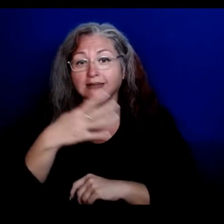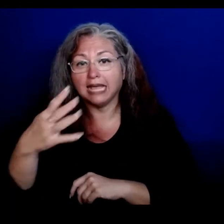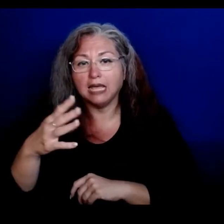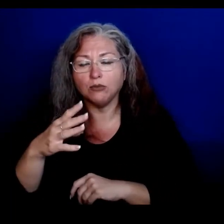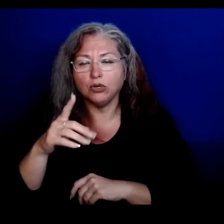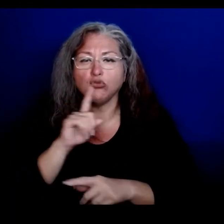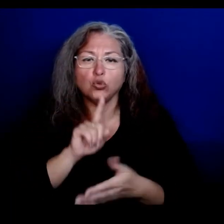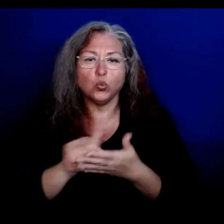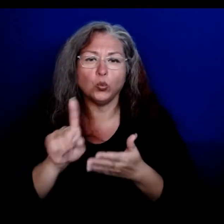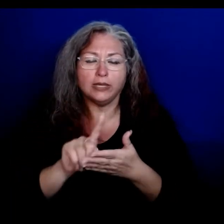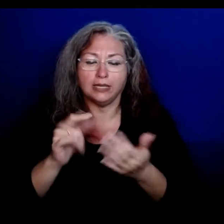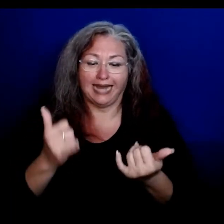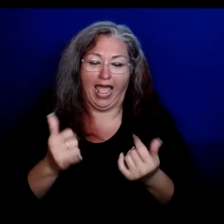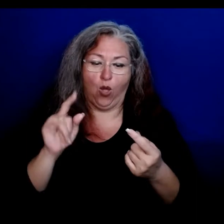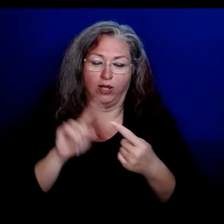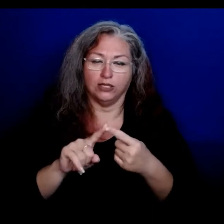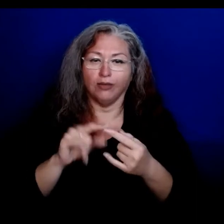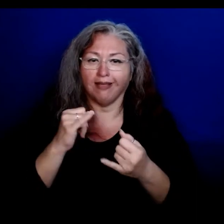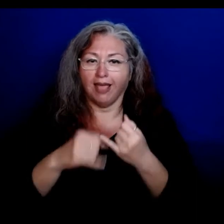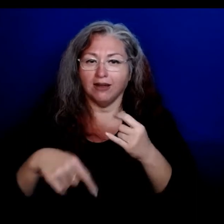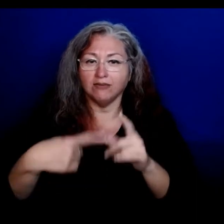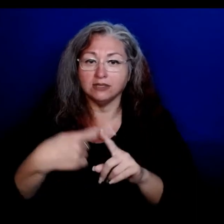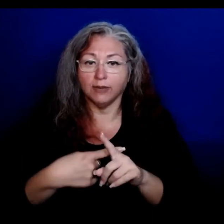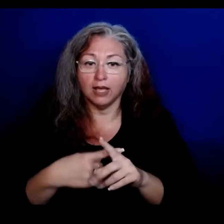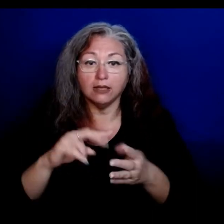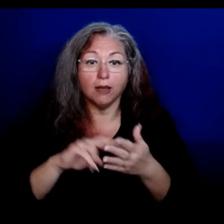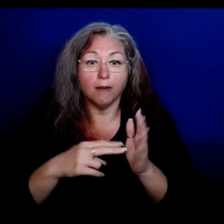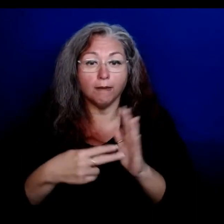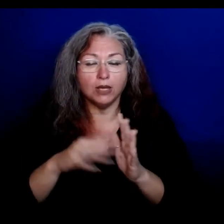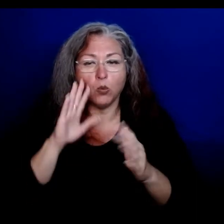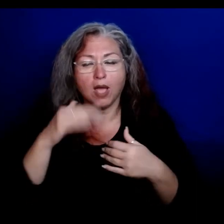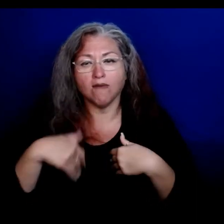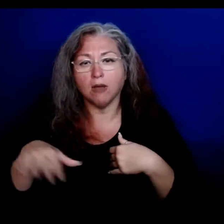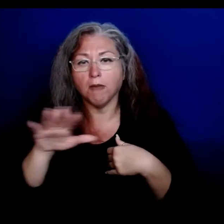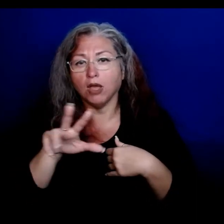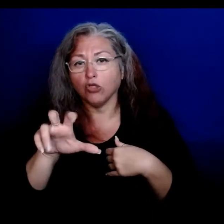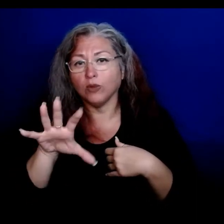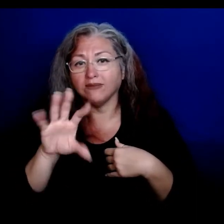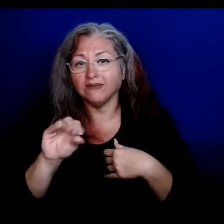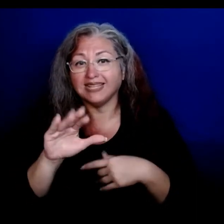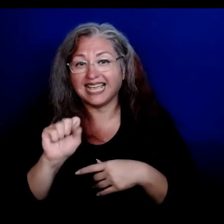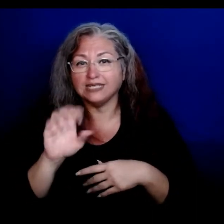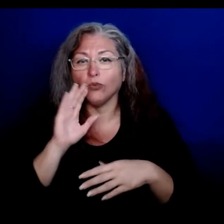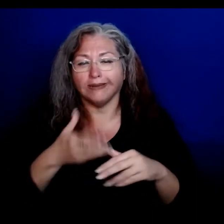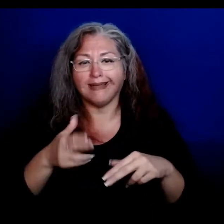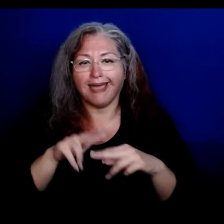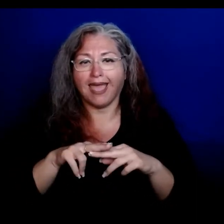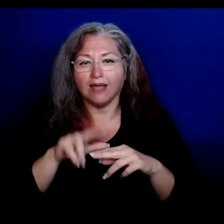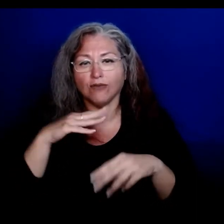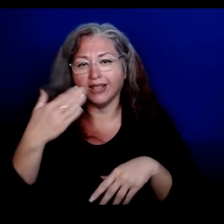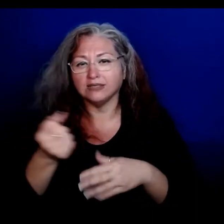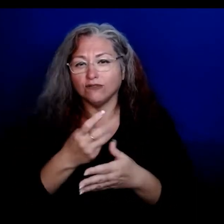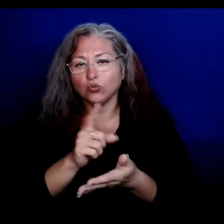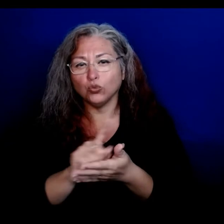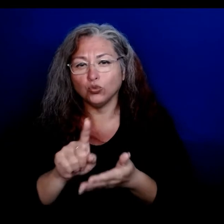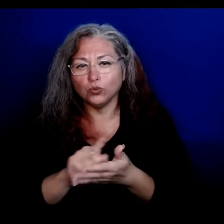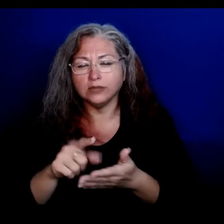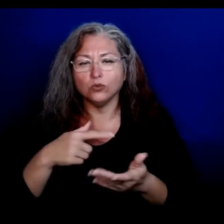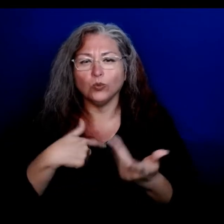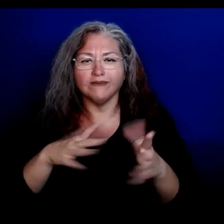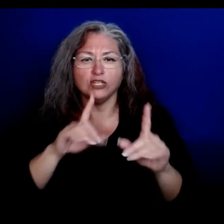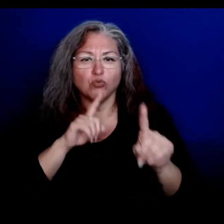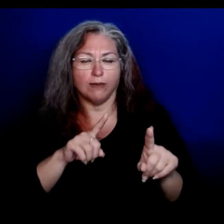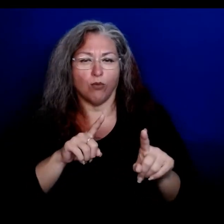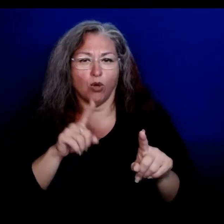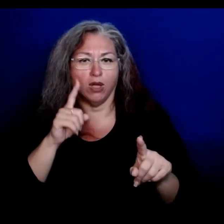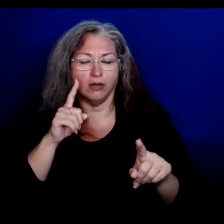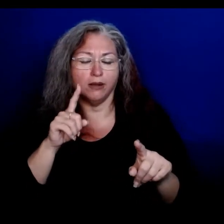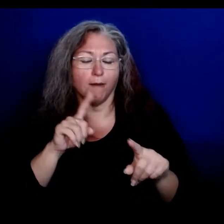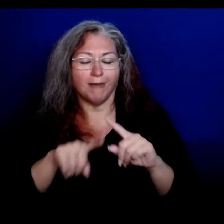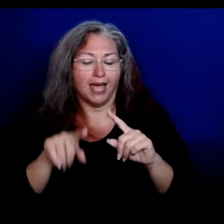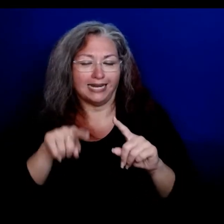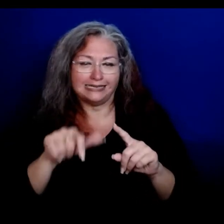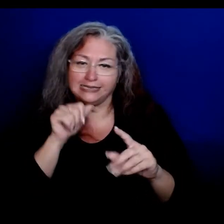weekly reports between now and the end of the month. This means that there will be about 350 cases added over the next few weeks that we have already reported on. These are not new